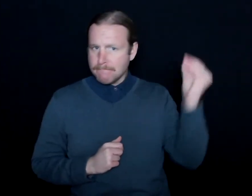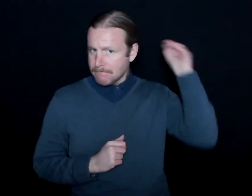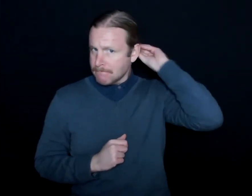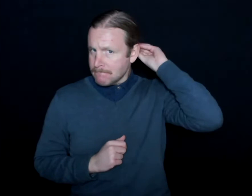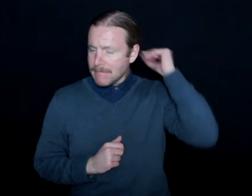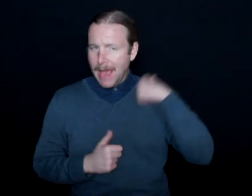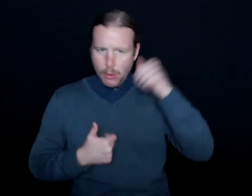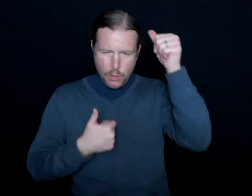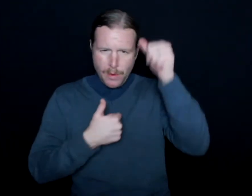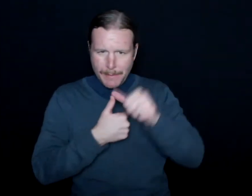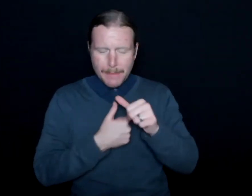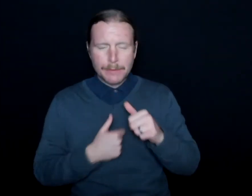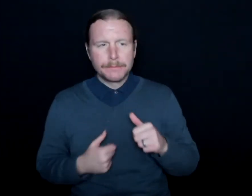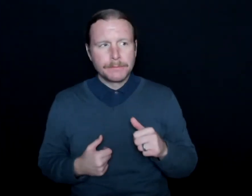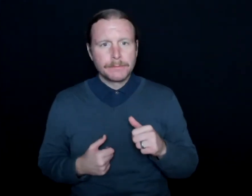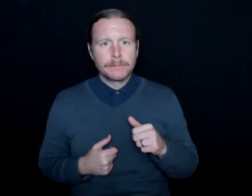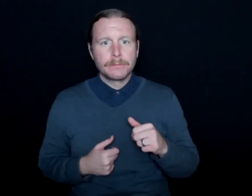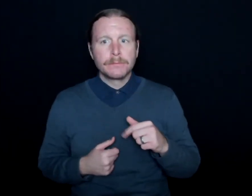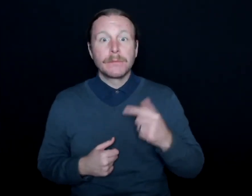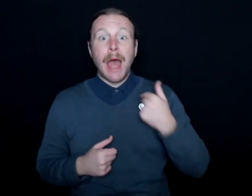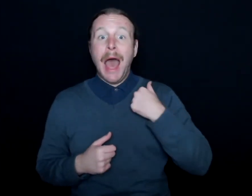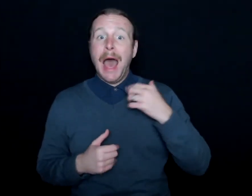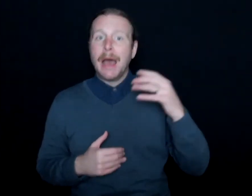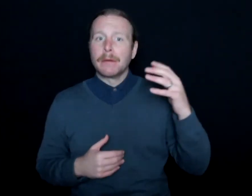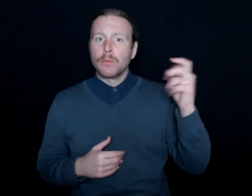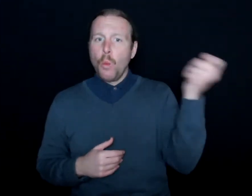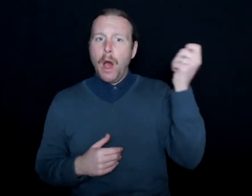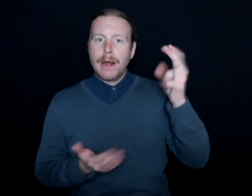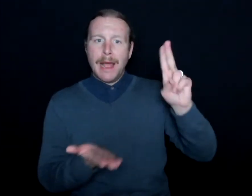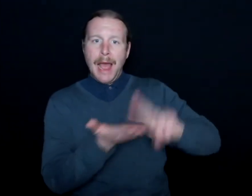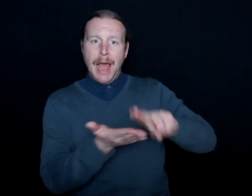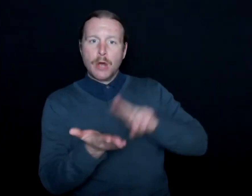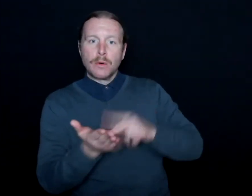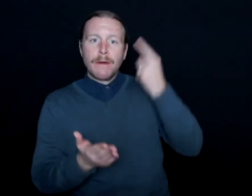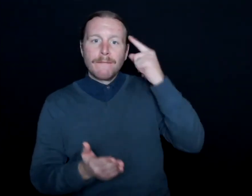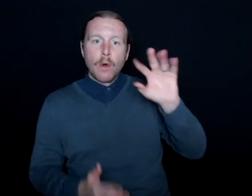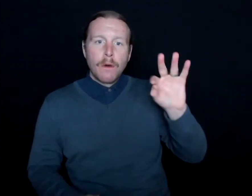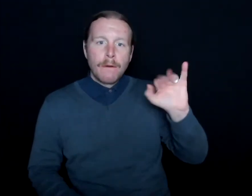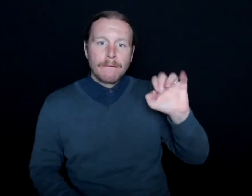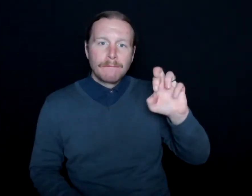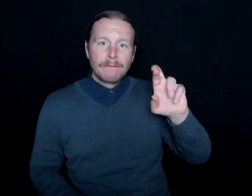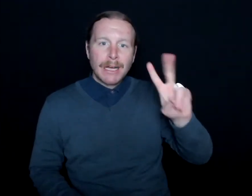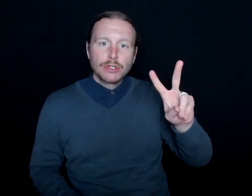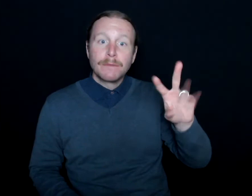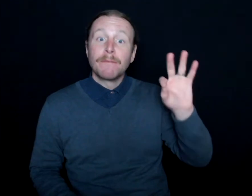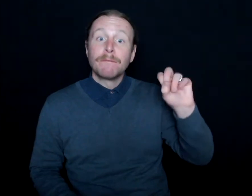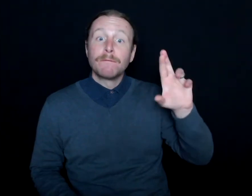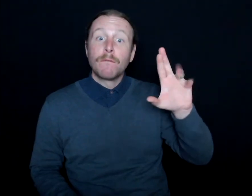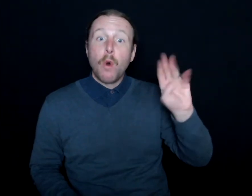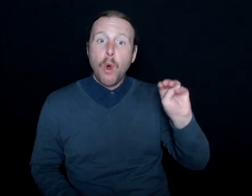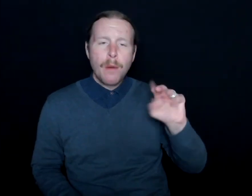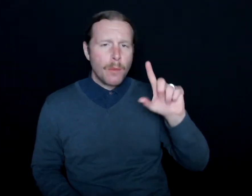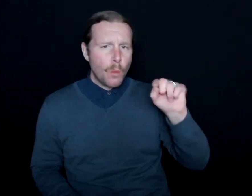And I won the contract at Fiserv Forum in, I want to say, 2017.